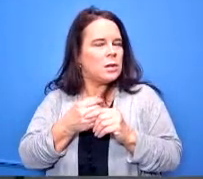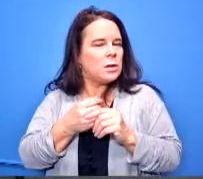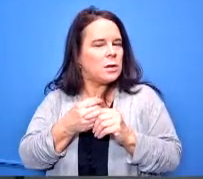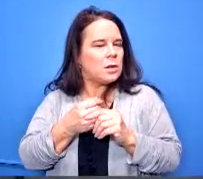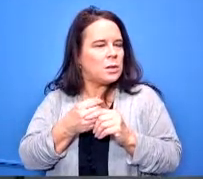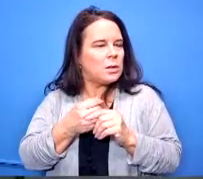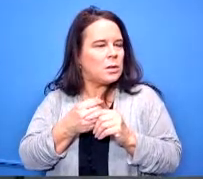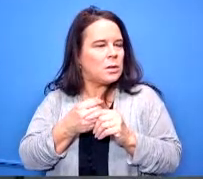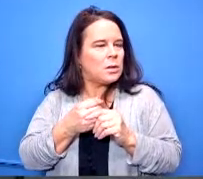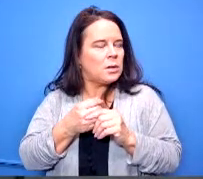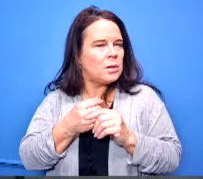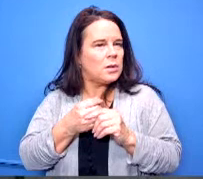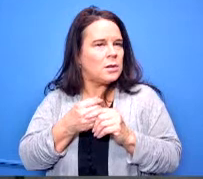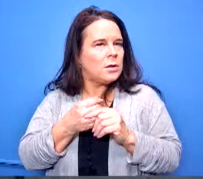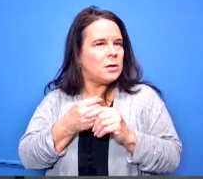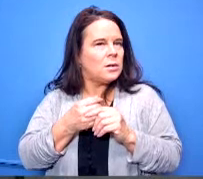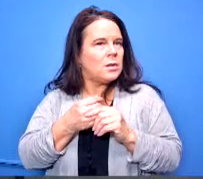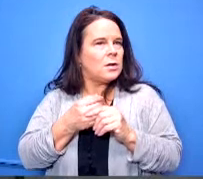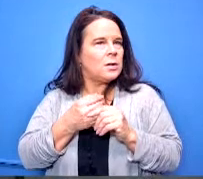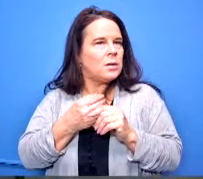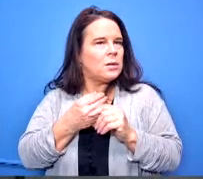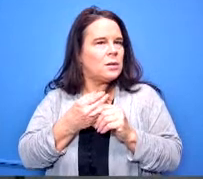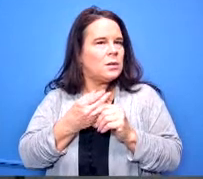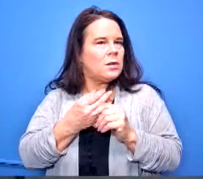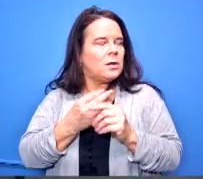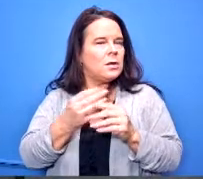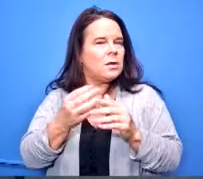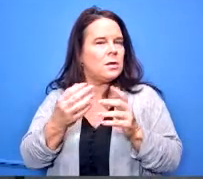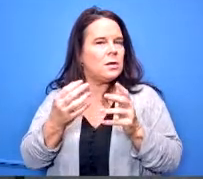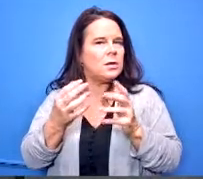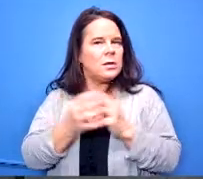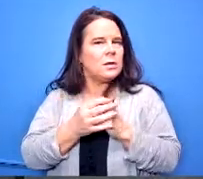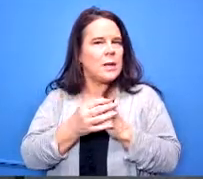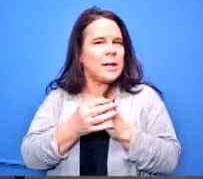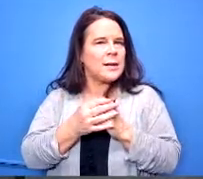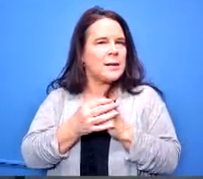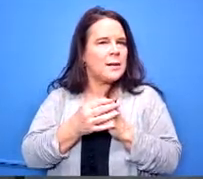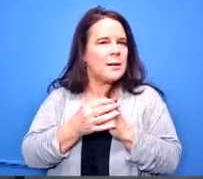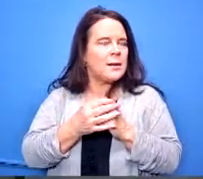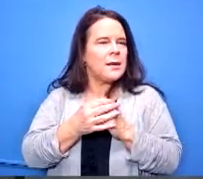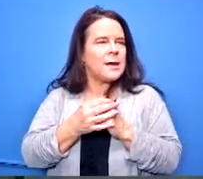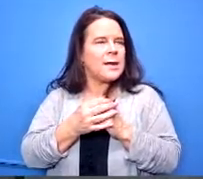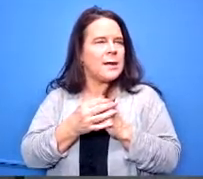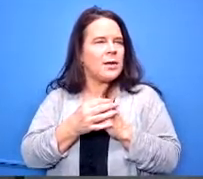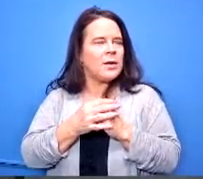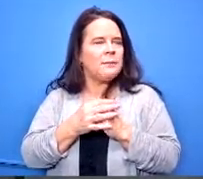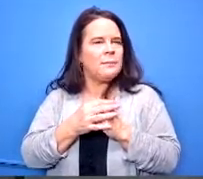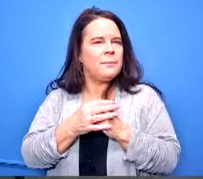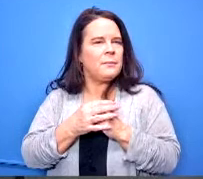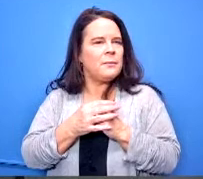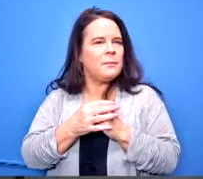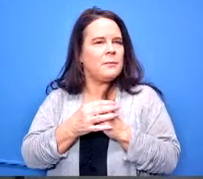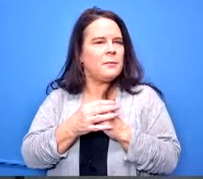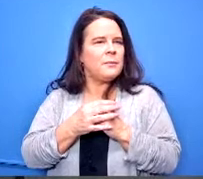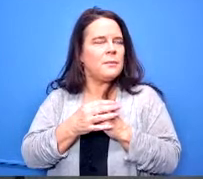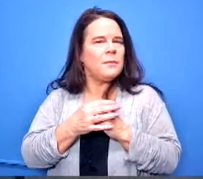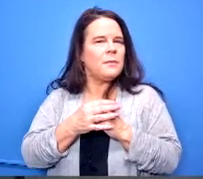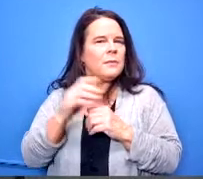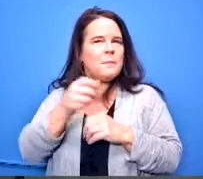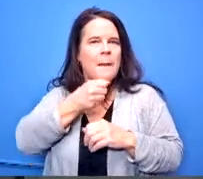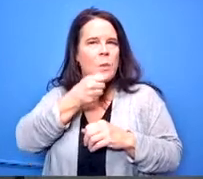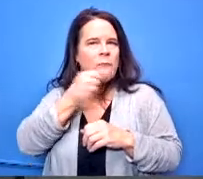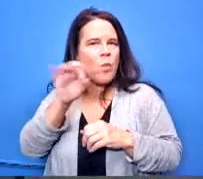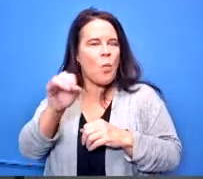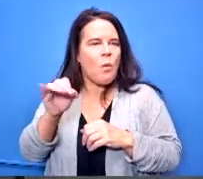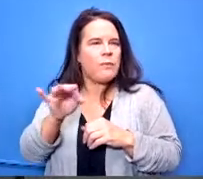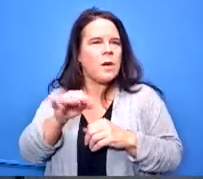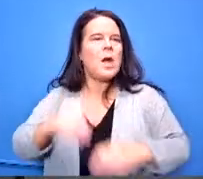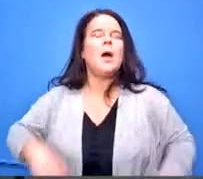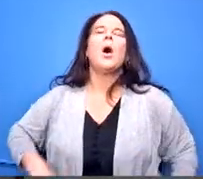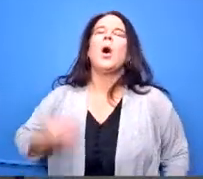have there been any conversations around ways that say our students does this now i'm on are